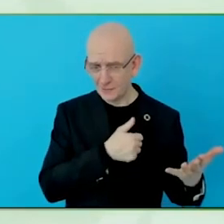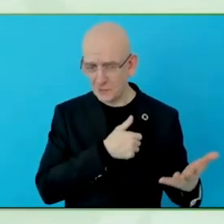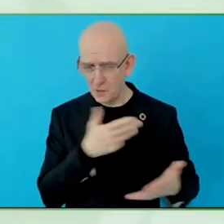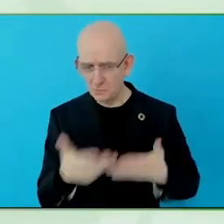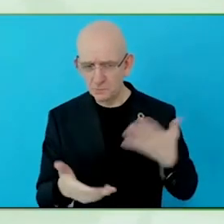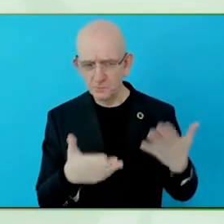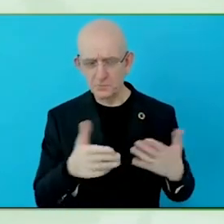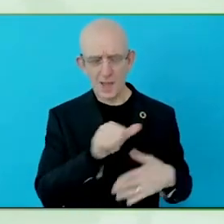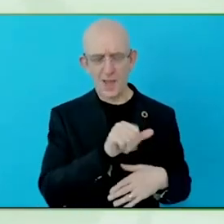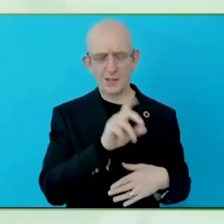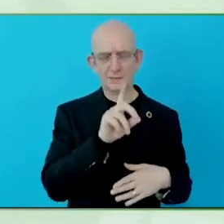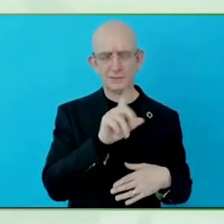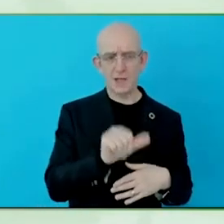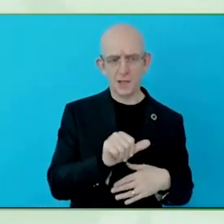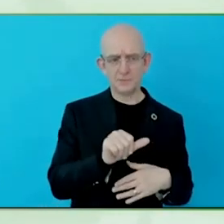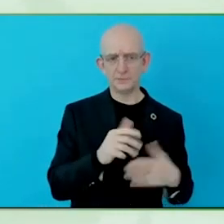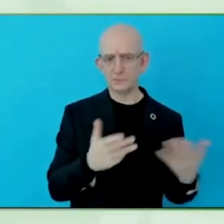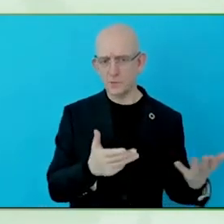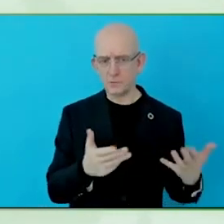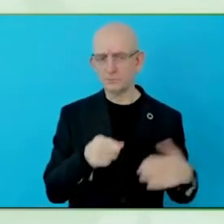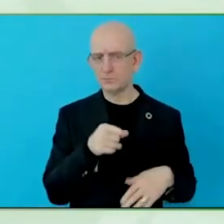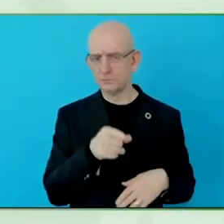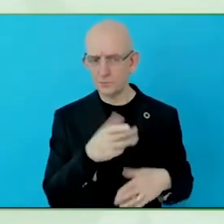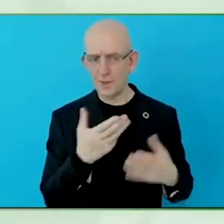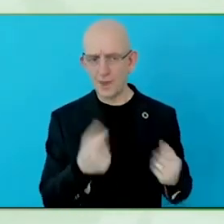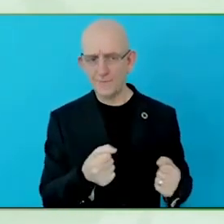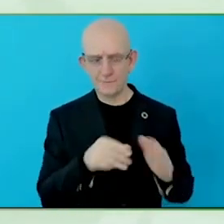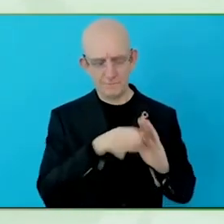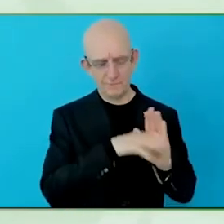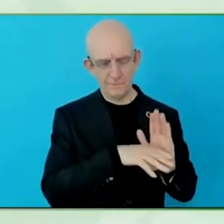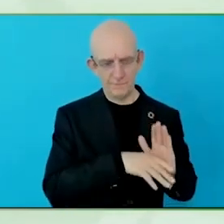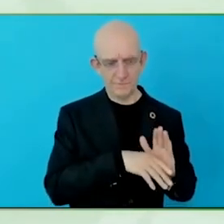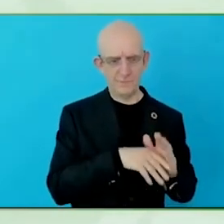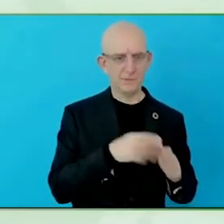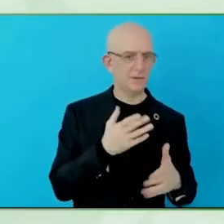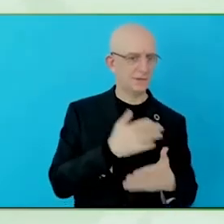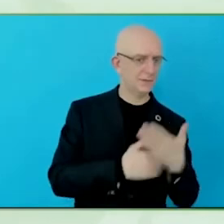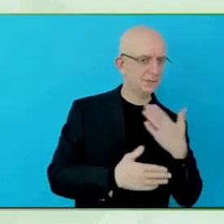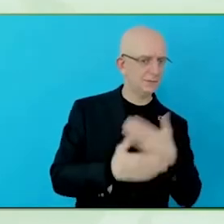So, Canada actually has quite strong disability discrimination